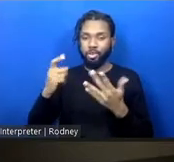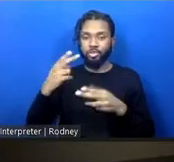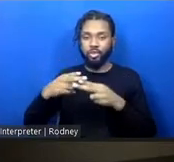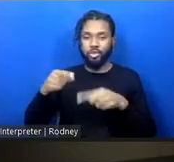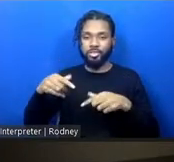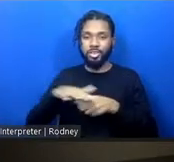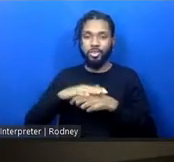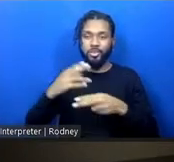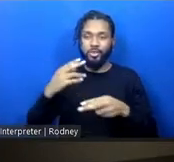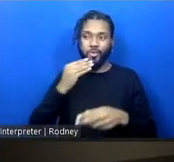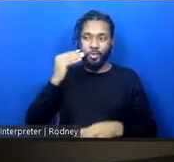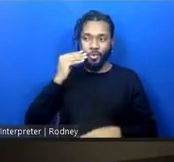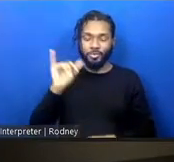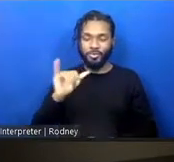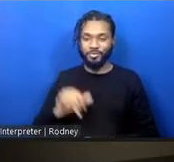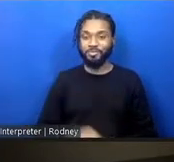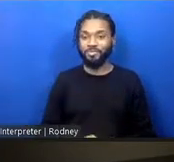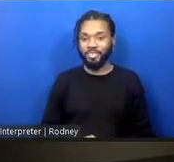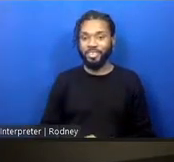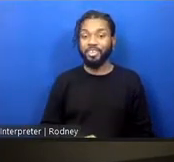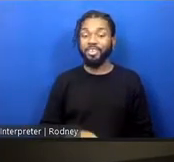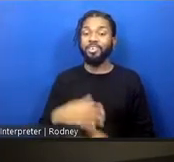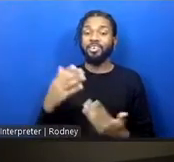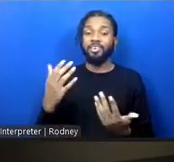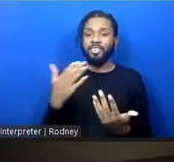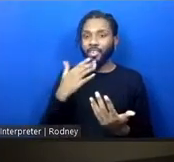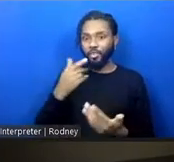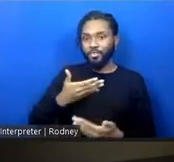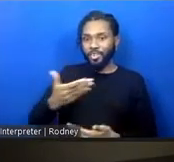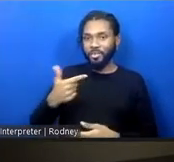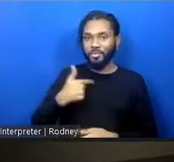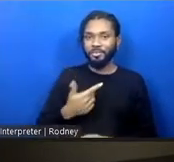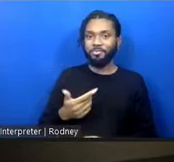So, for the better part of a decade, you've explored social constructions of